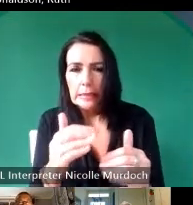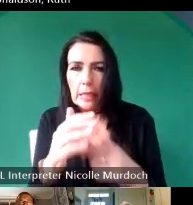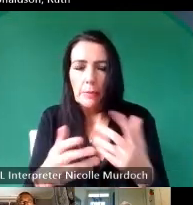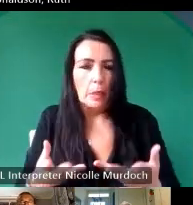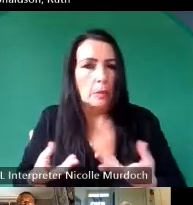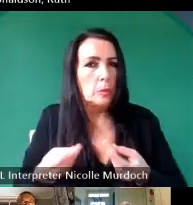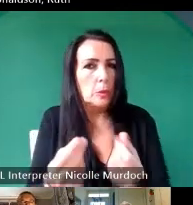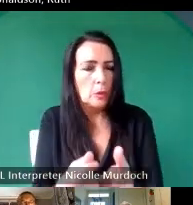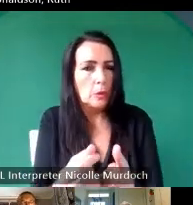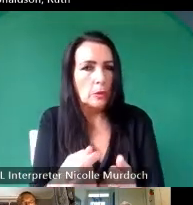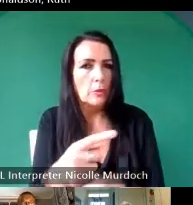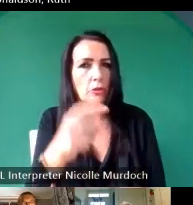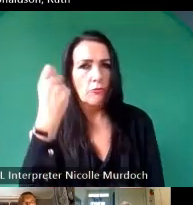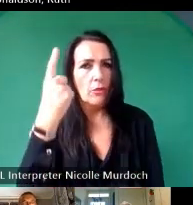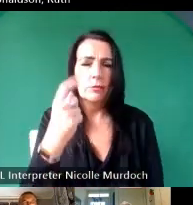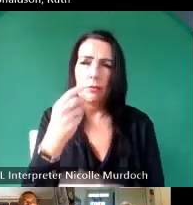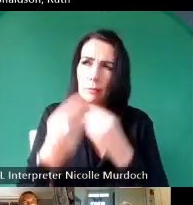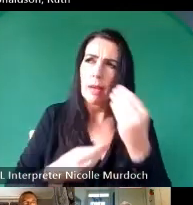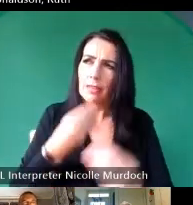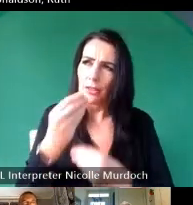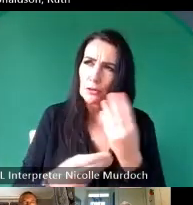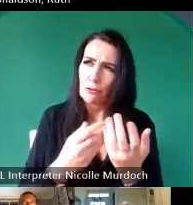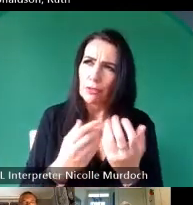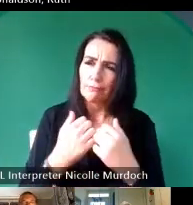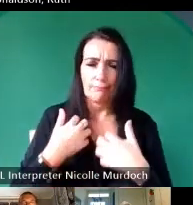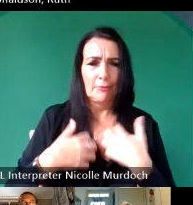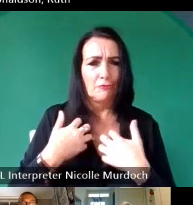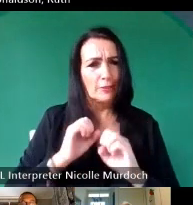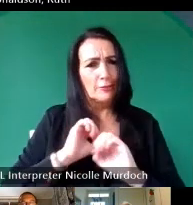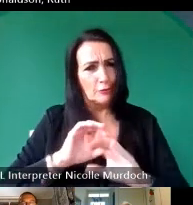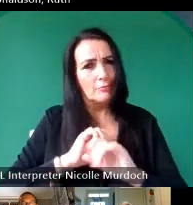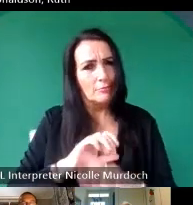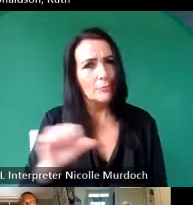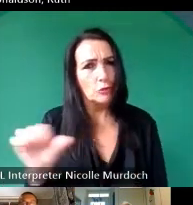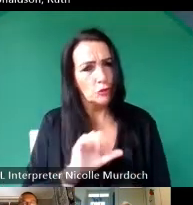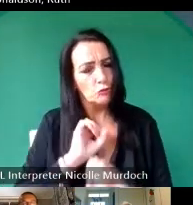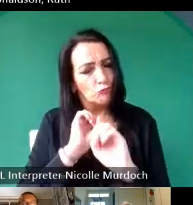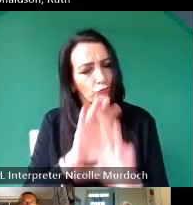has worth my whole story has worth so then she just kind of goes on from there where